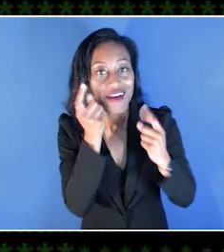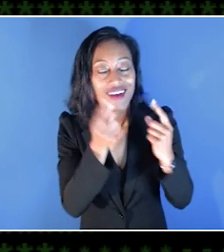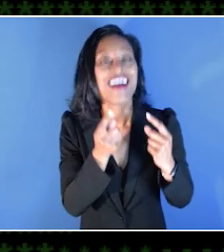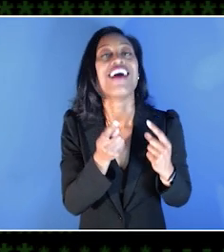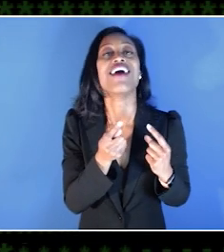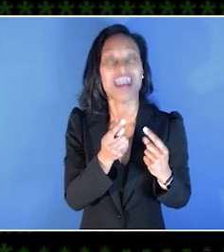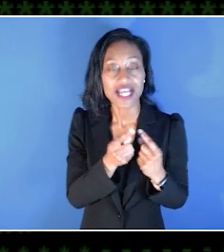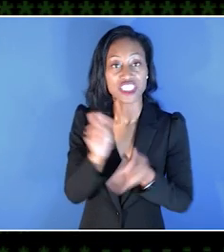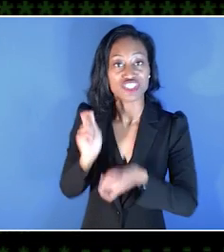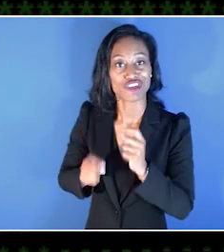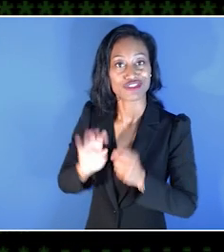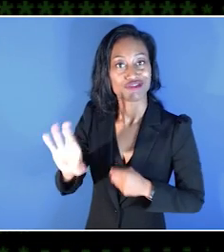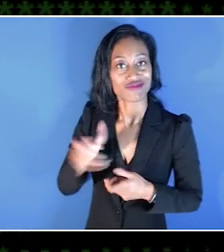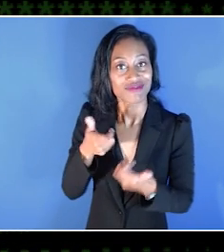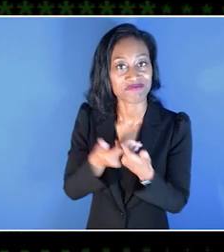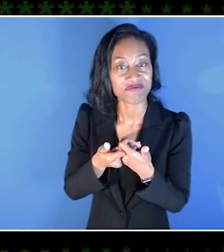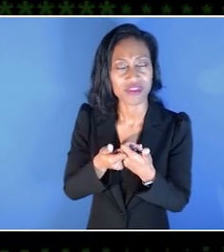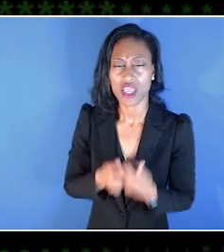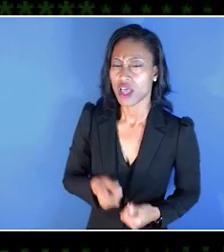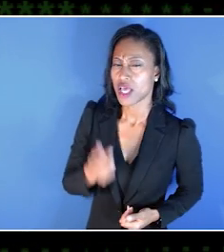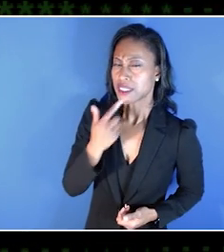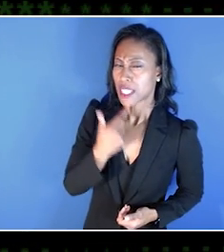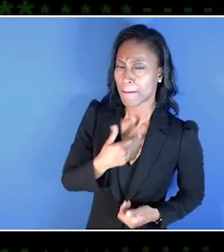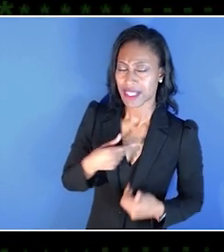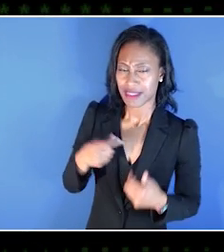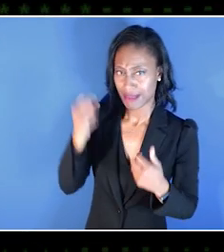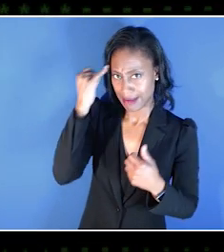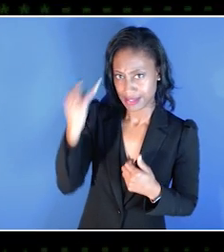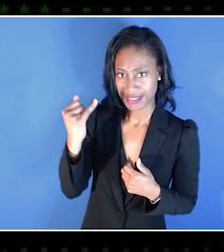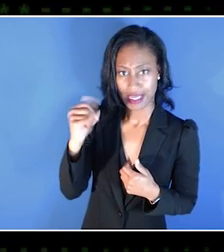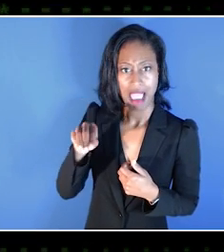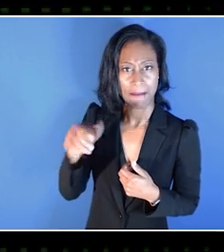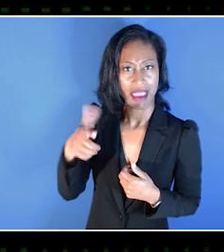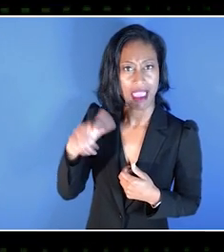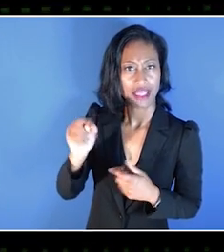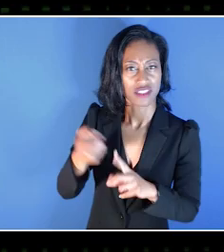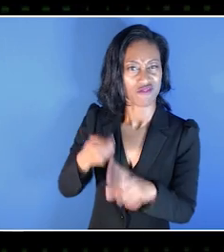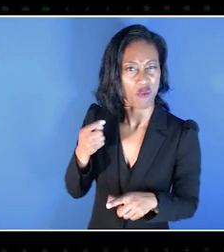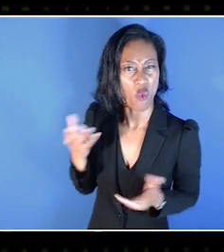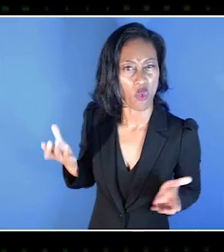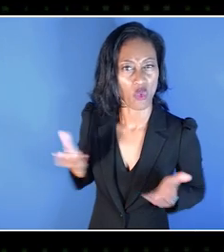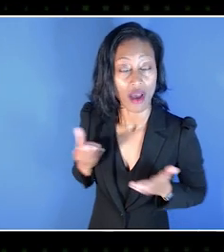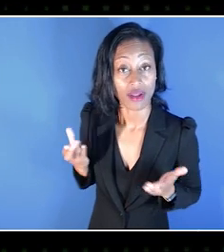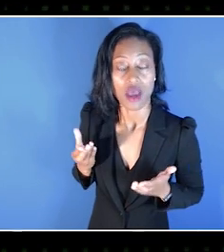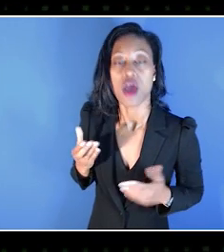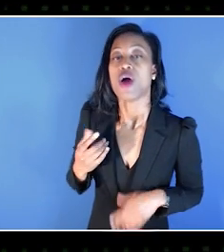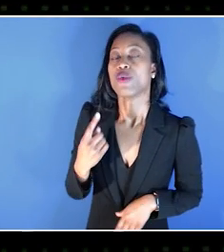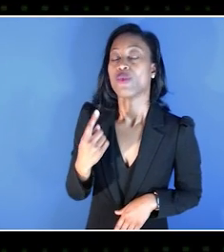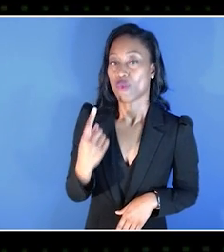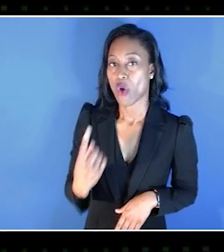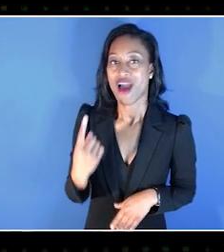So where did the idea of the MGATS come from? We had a major game developer reach out to us